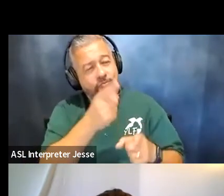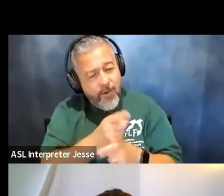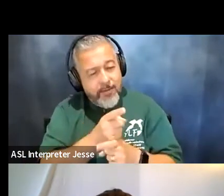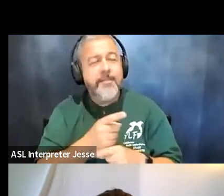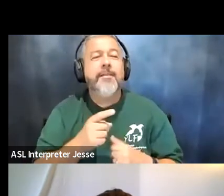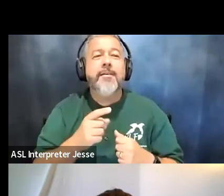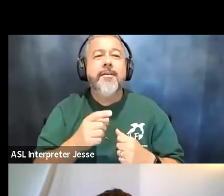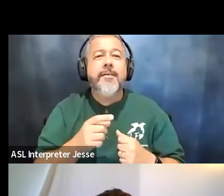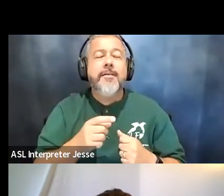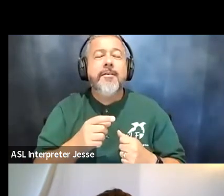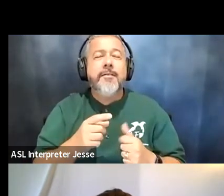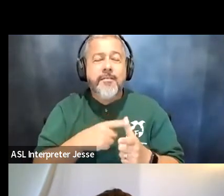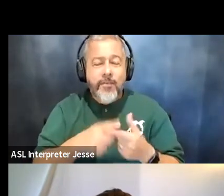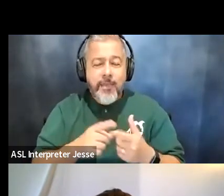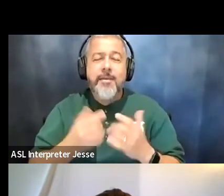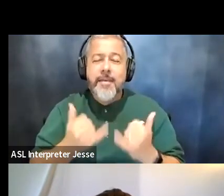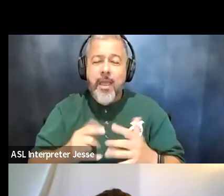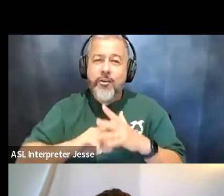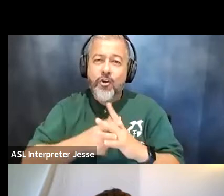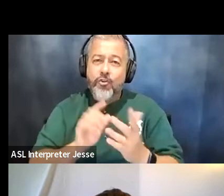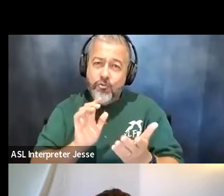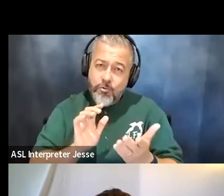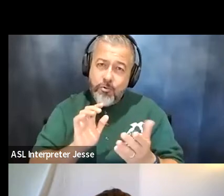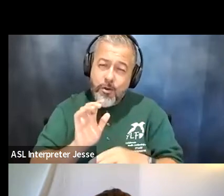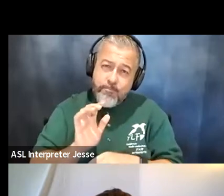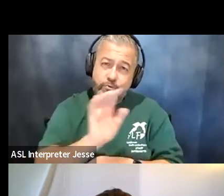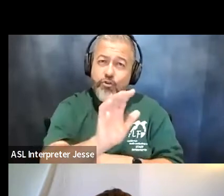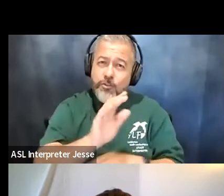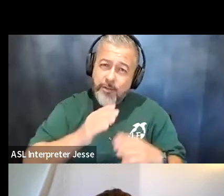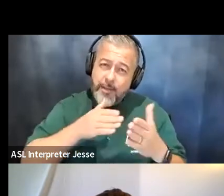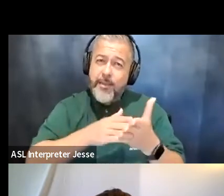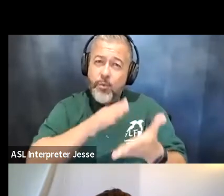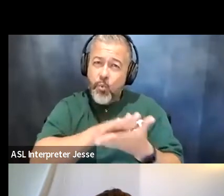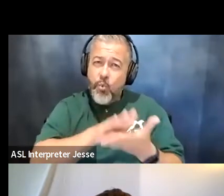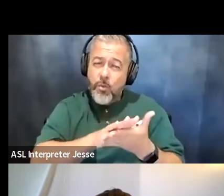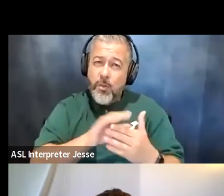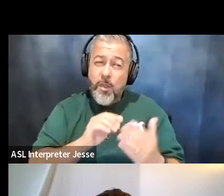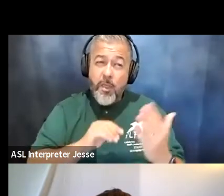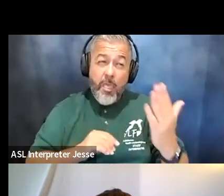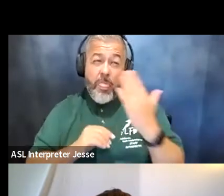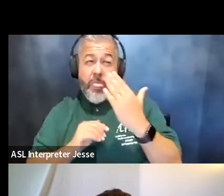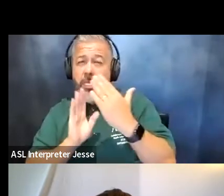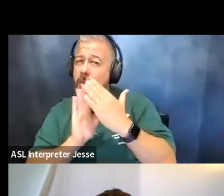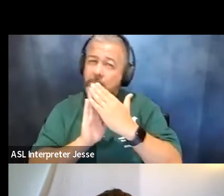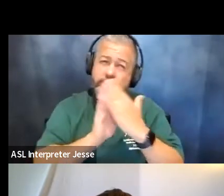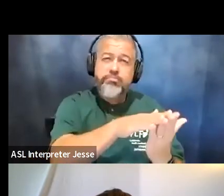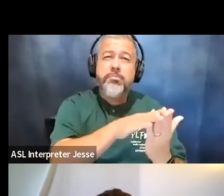really push against you the the school um but you know to provide me the the accommodations